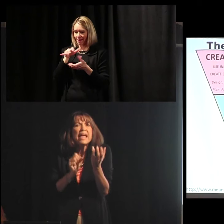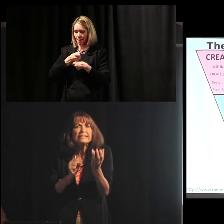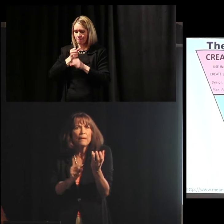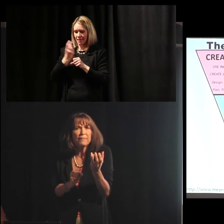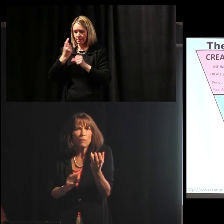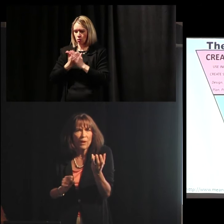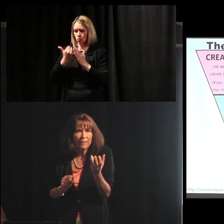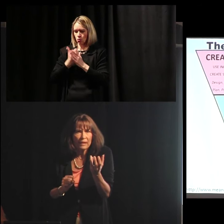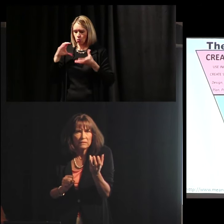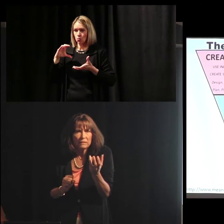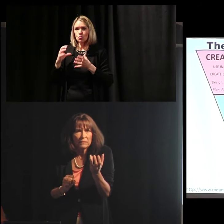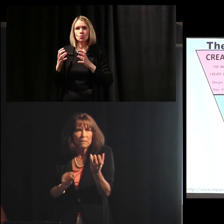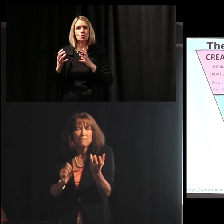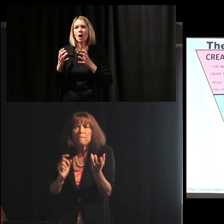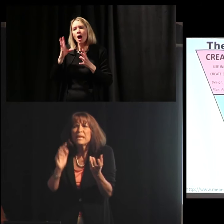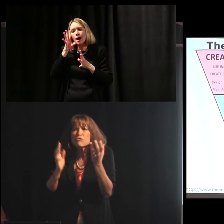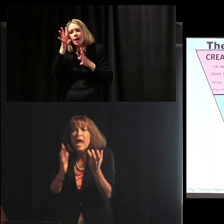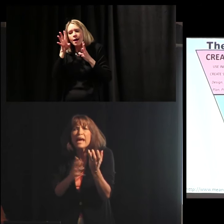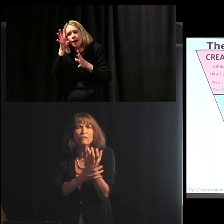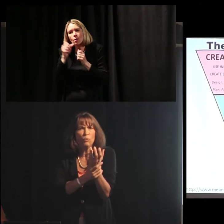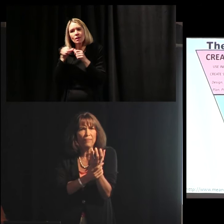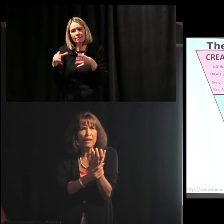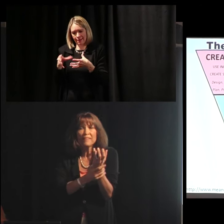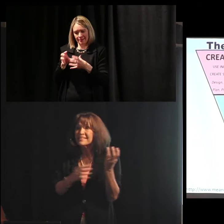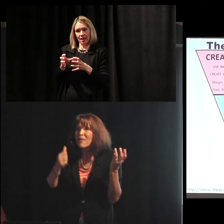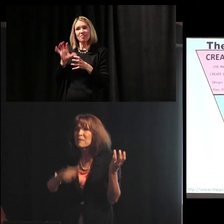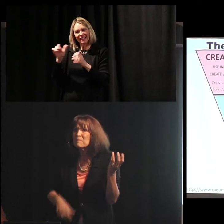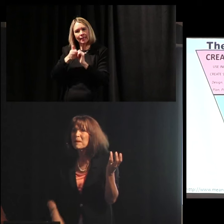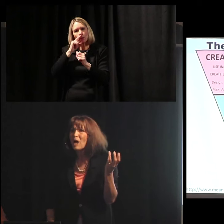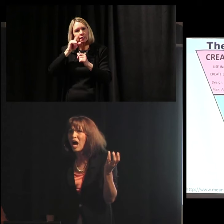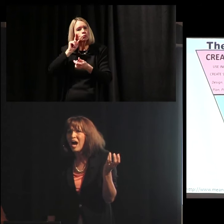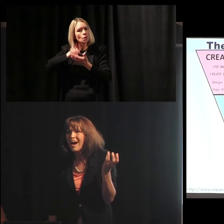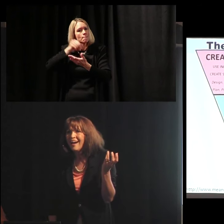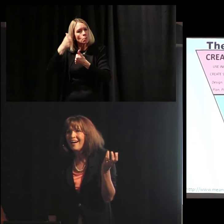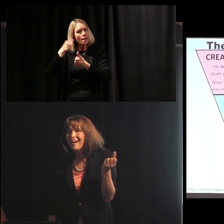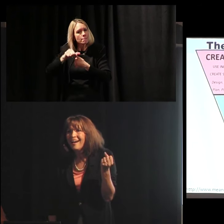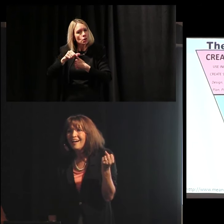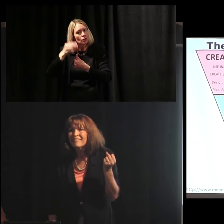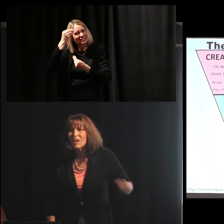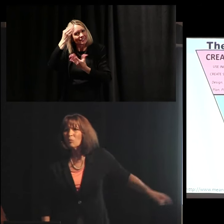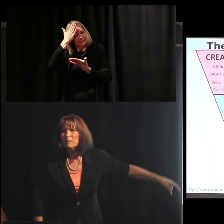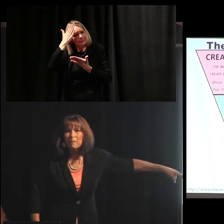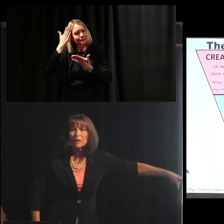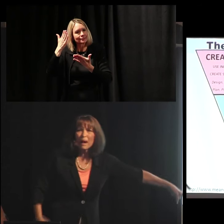and make something with it. Be creative with it. That's how they remember. They don't remember